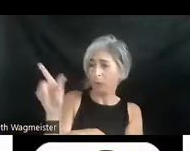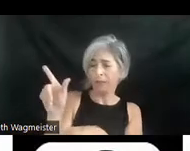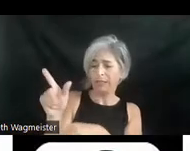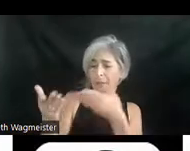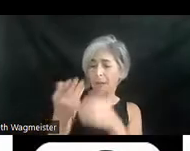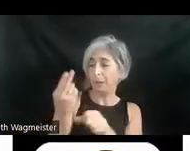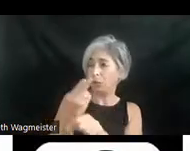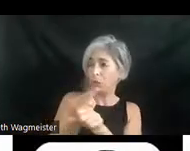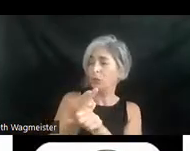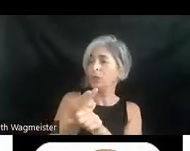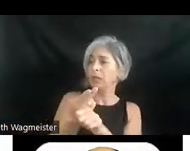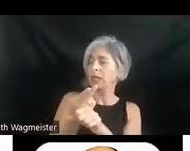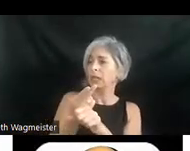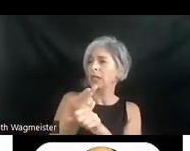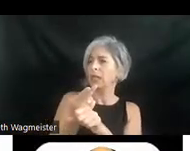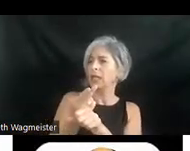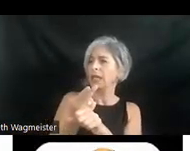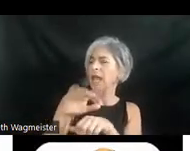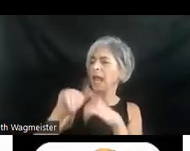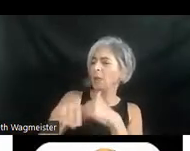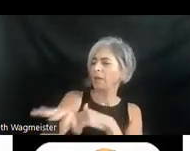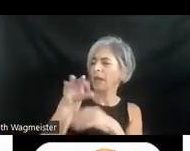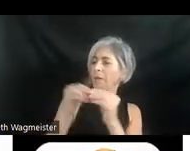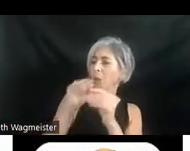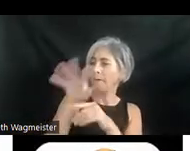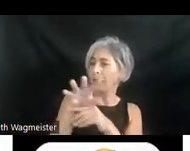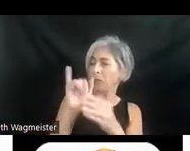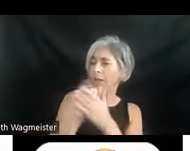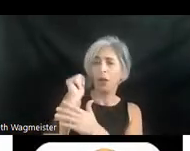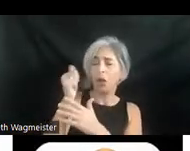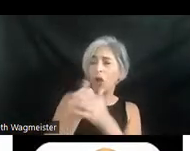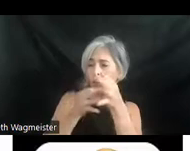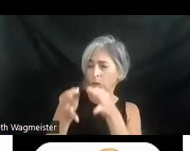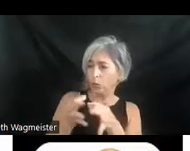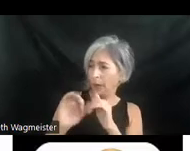higher education. How can we find more videos that are audio described? Is there a way to